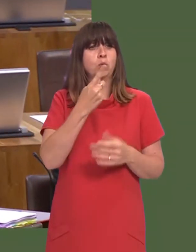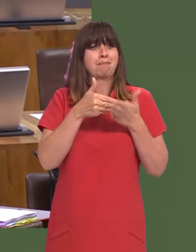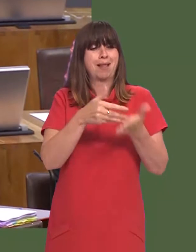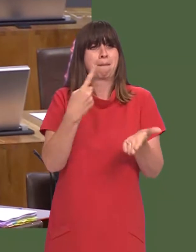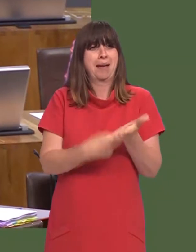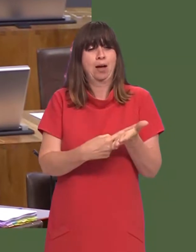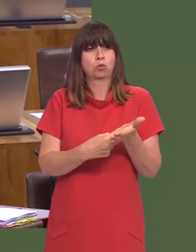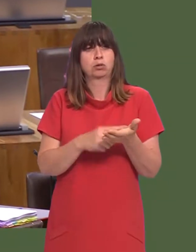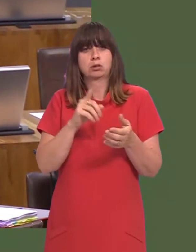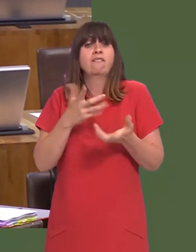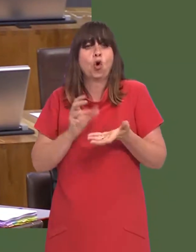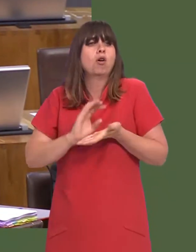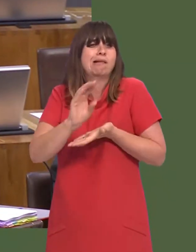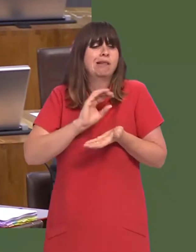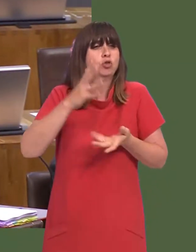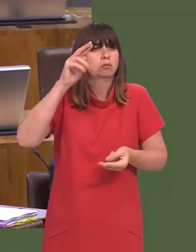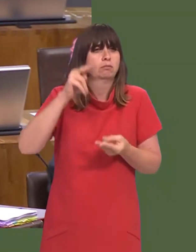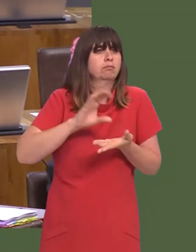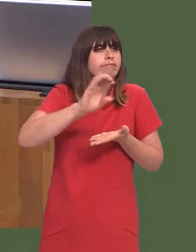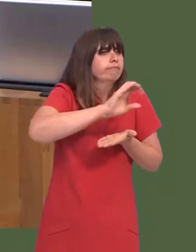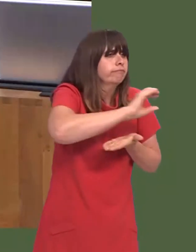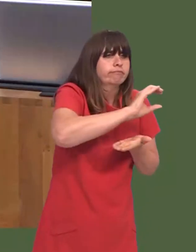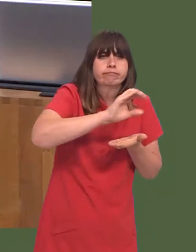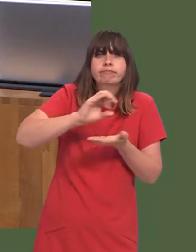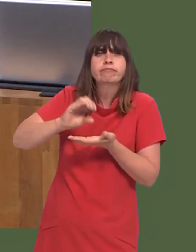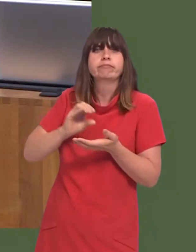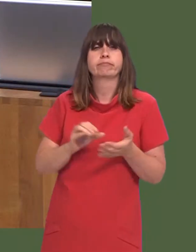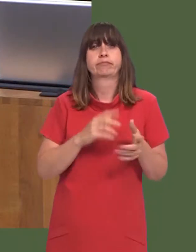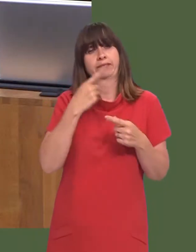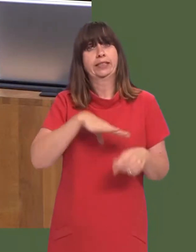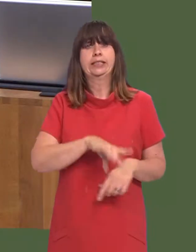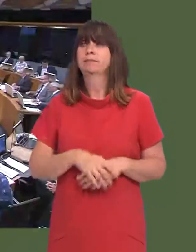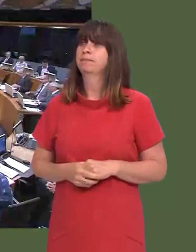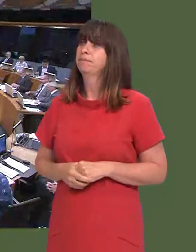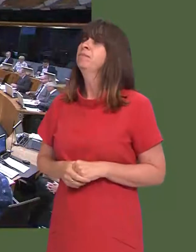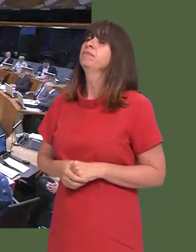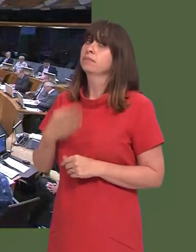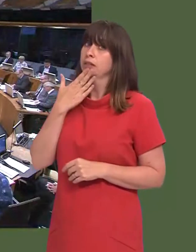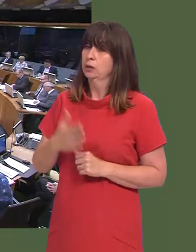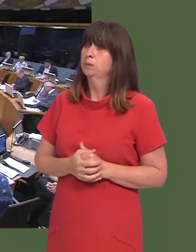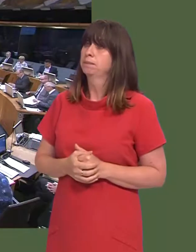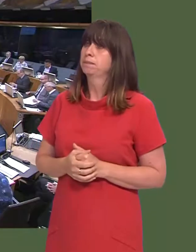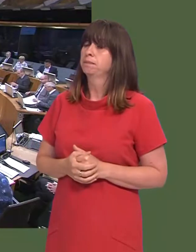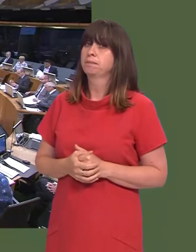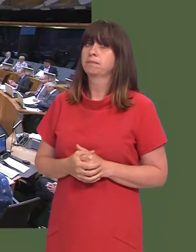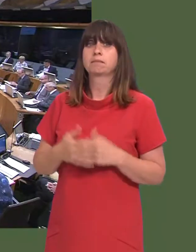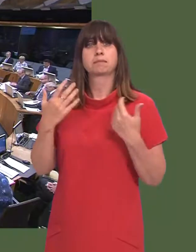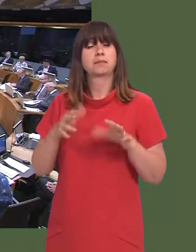£241 million on specific interventions. Suzy Davies: Thank you for that answer, First Minister.